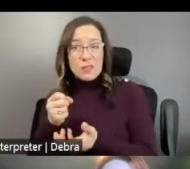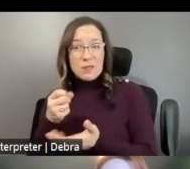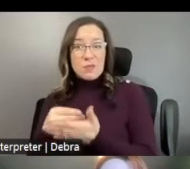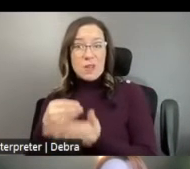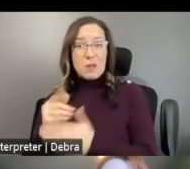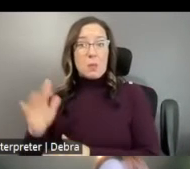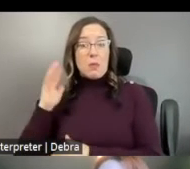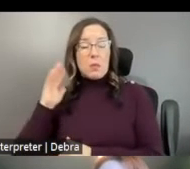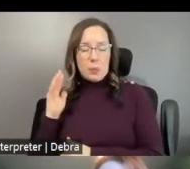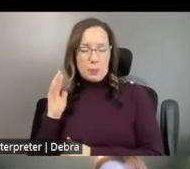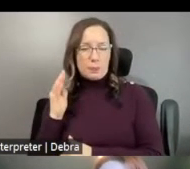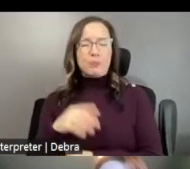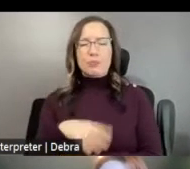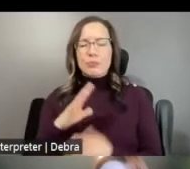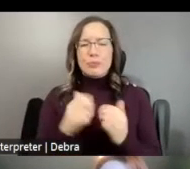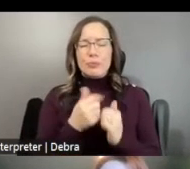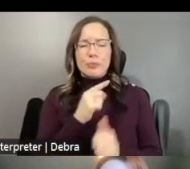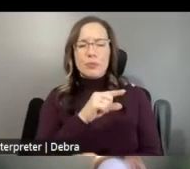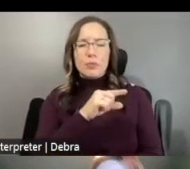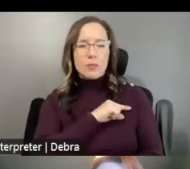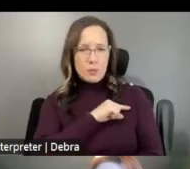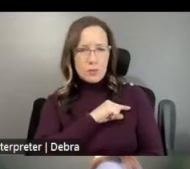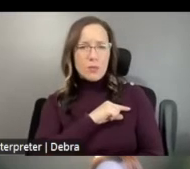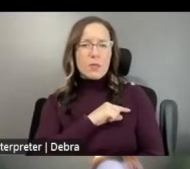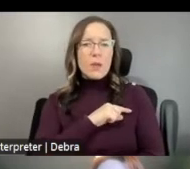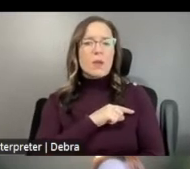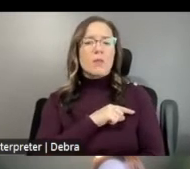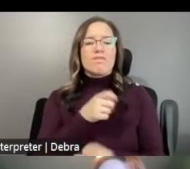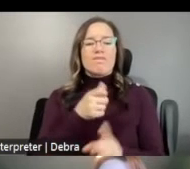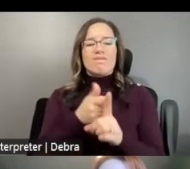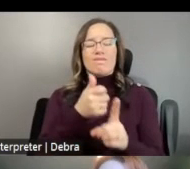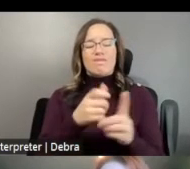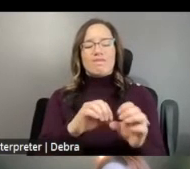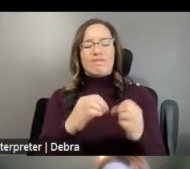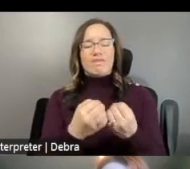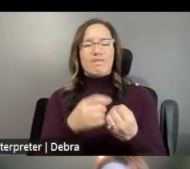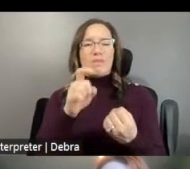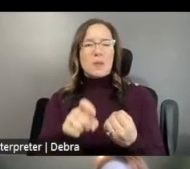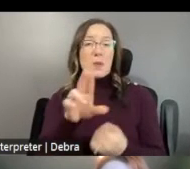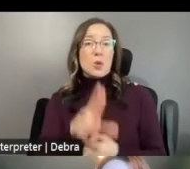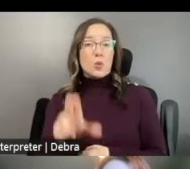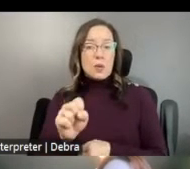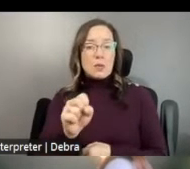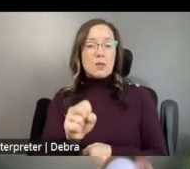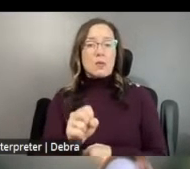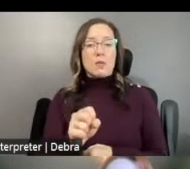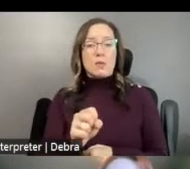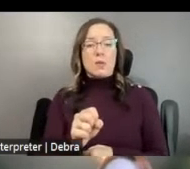IN ORDER TO BE ELIGIBLE TO APPLY AN ORGANIZATION MUST BE BASED IN THE UNITED STATES AND BE A